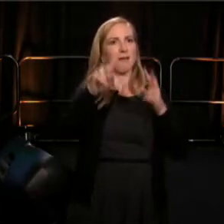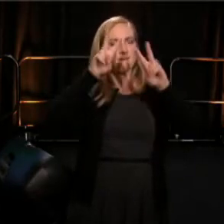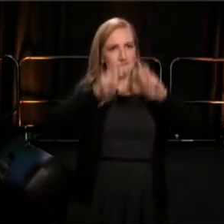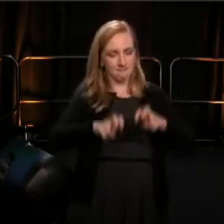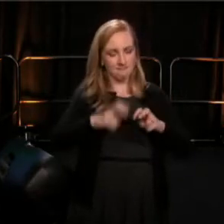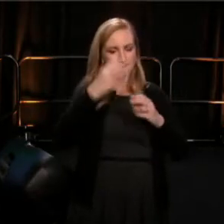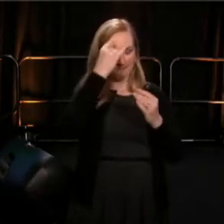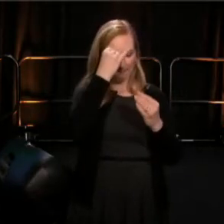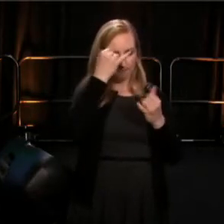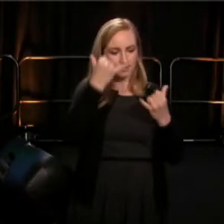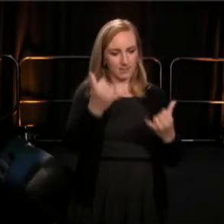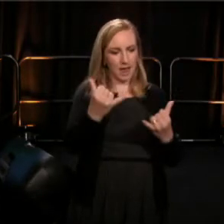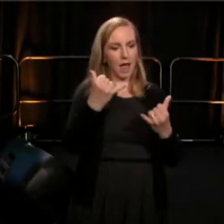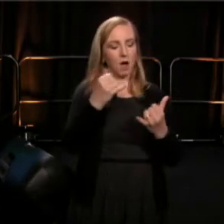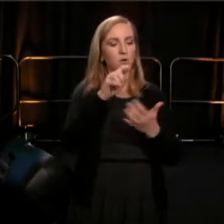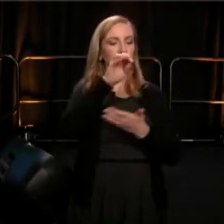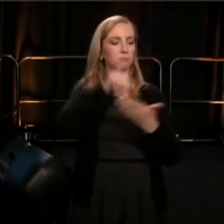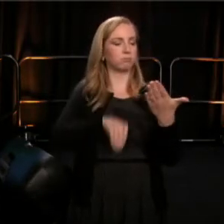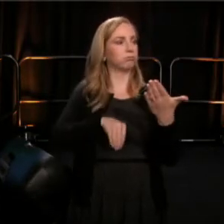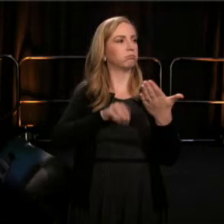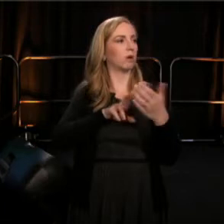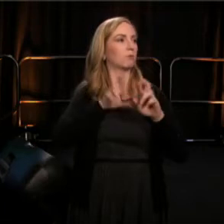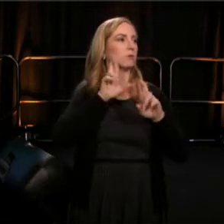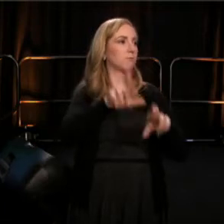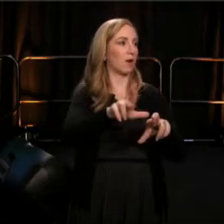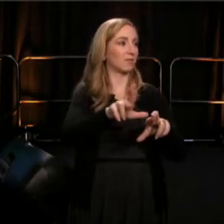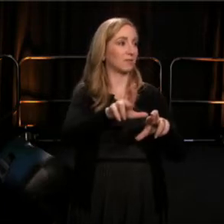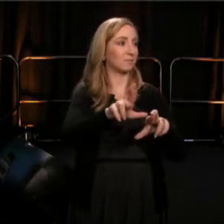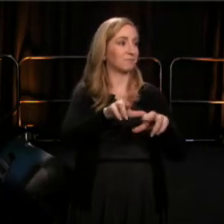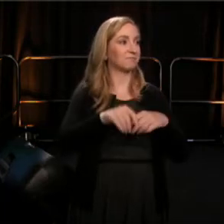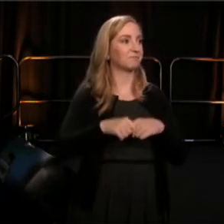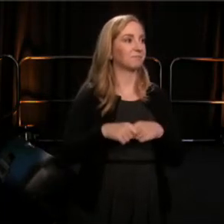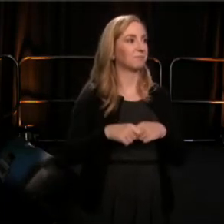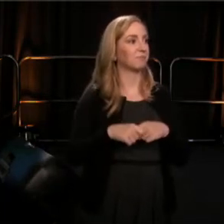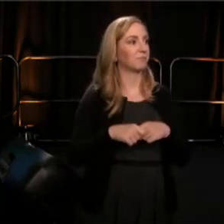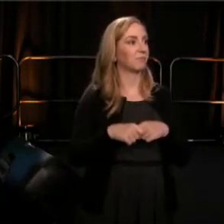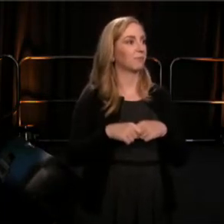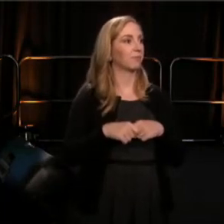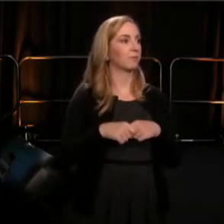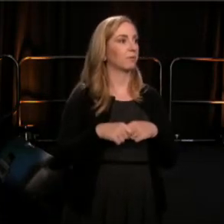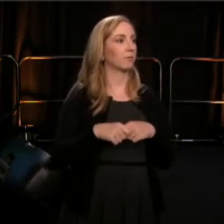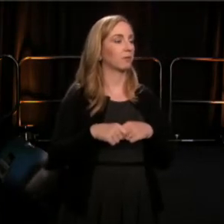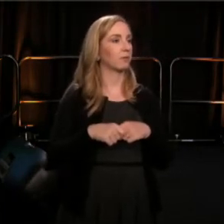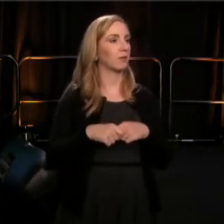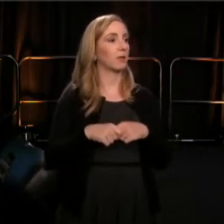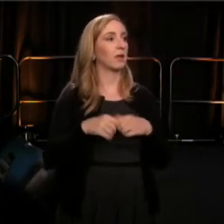We'll also hear from current legacy leaders of color, theaters of color, as part of our grounded